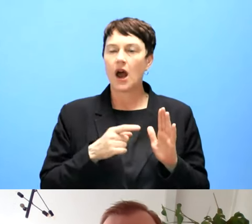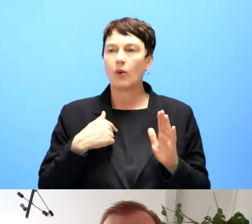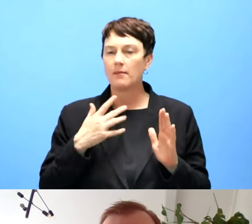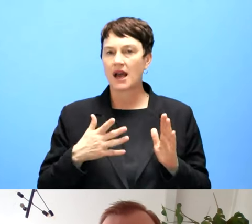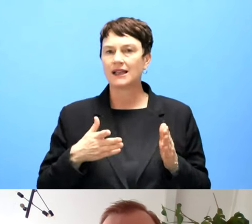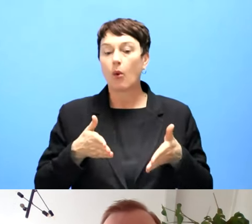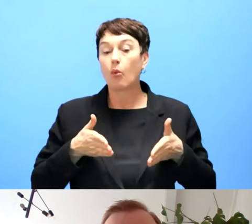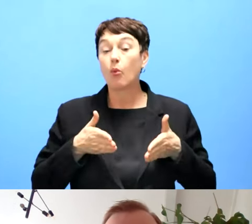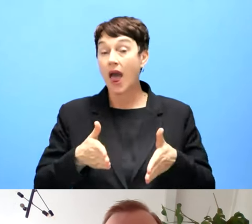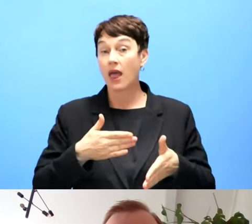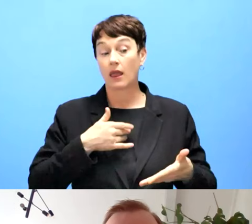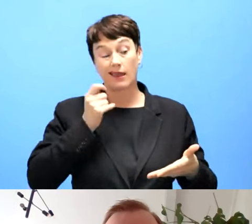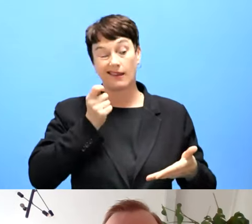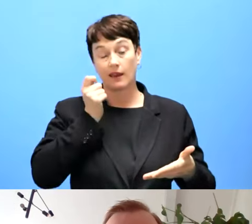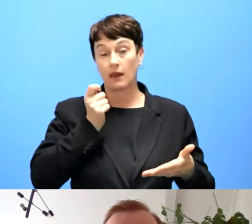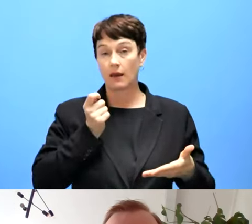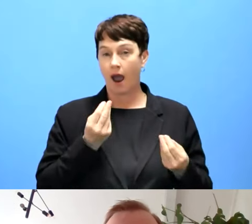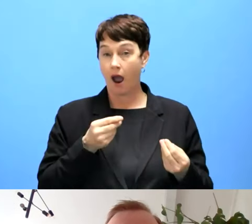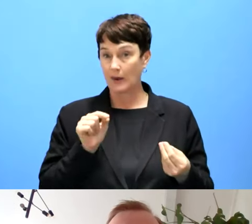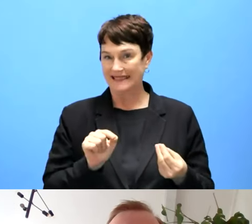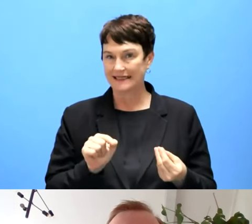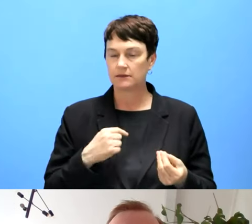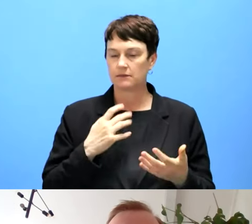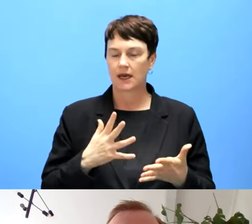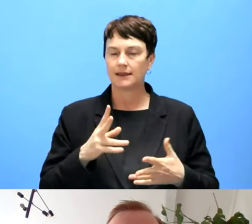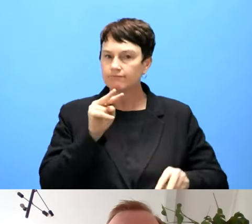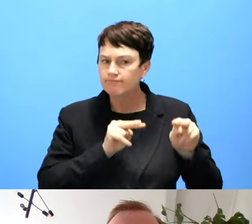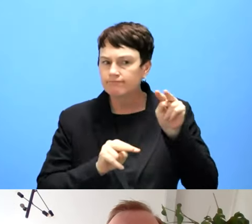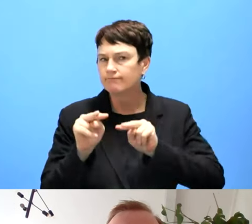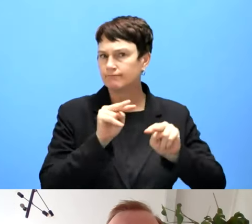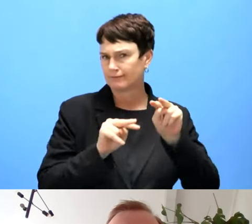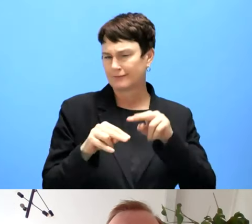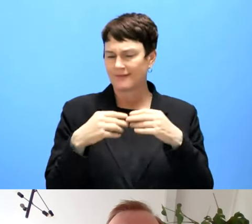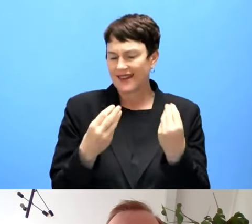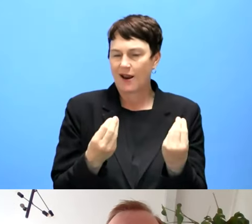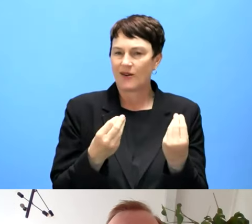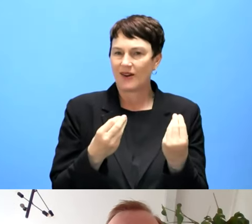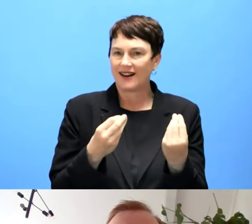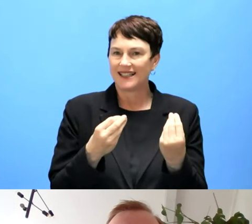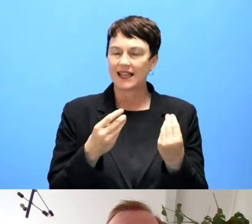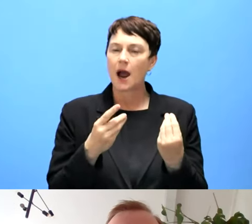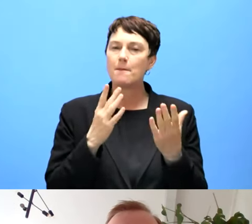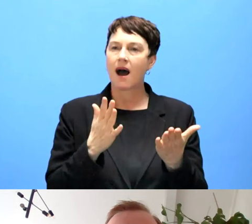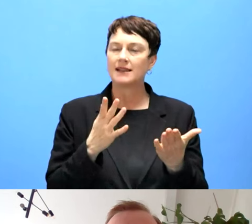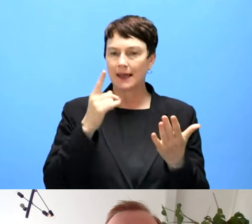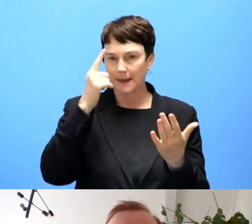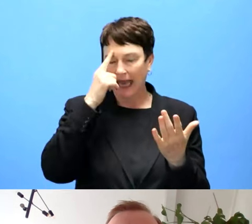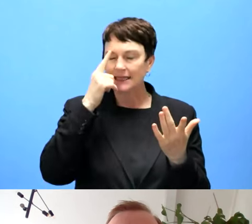examining websites and it's harmonized, and I think that works pretty well in practice.